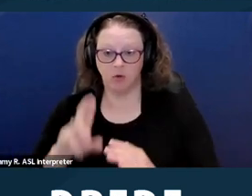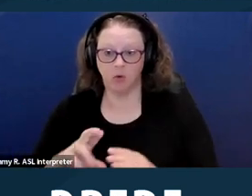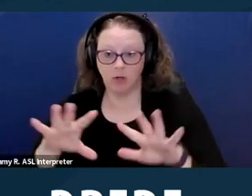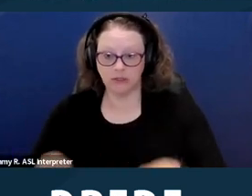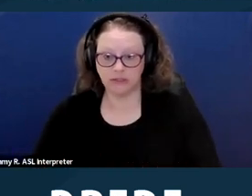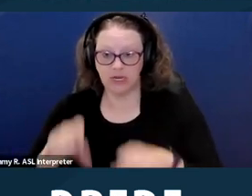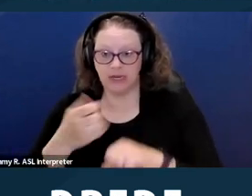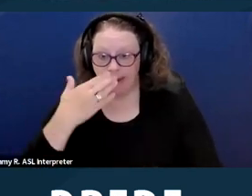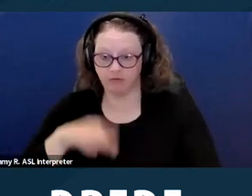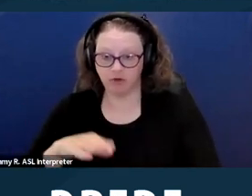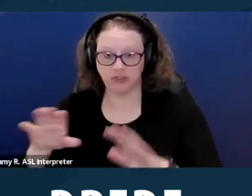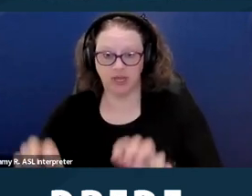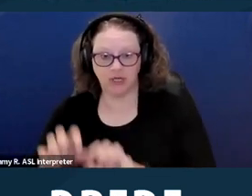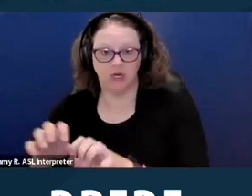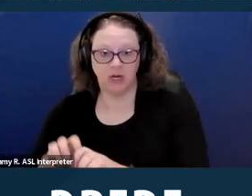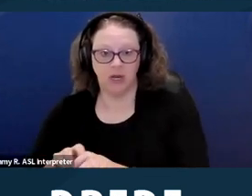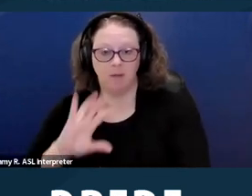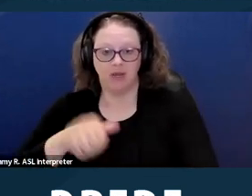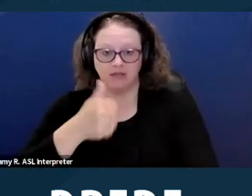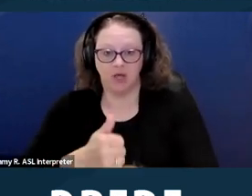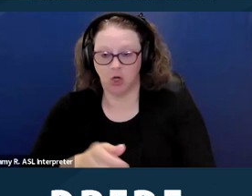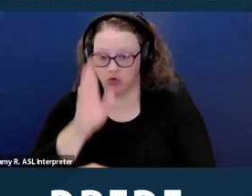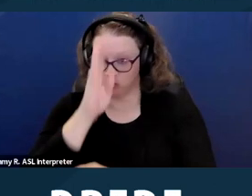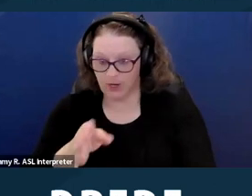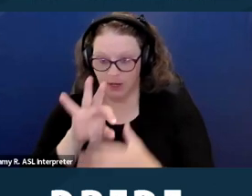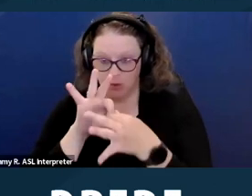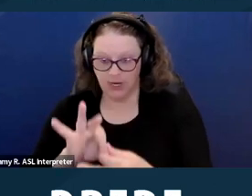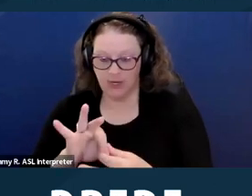on a directly related conviction. They are allowed to direct